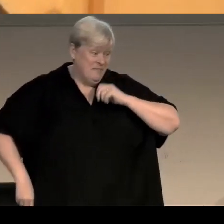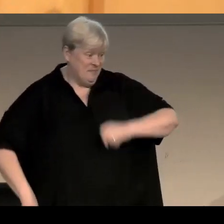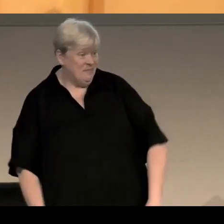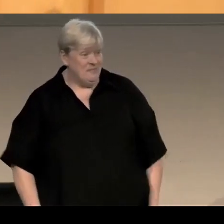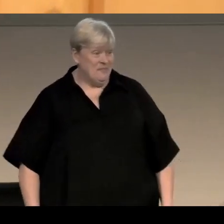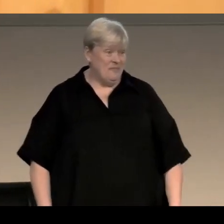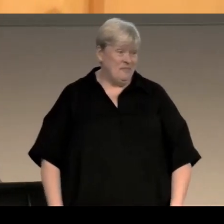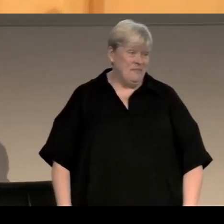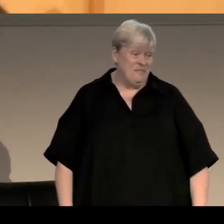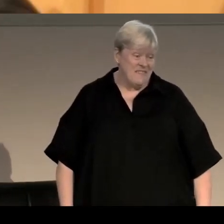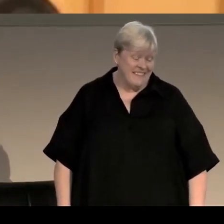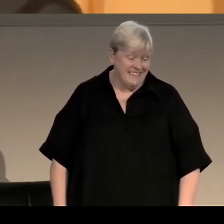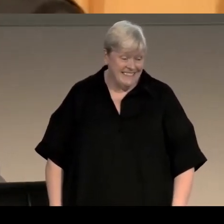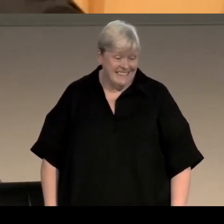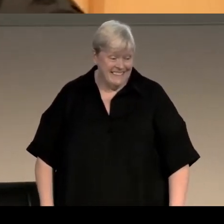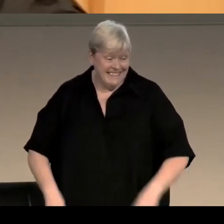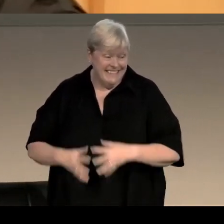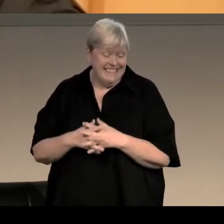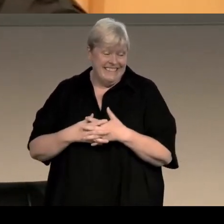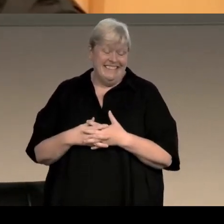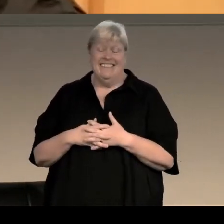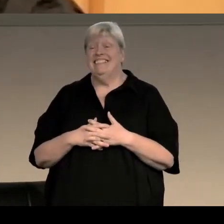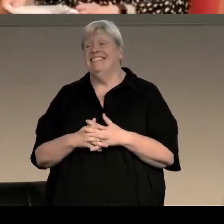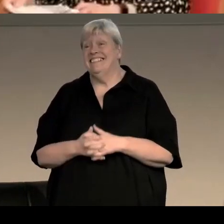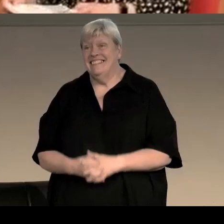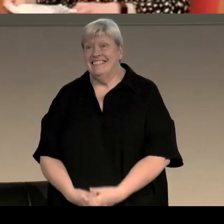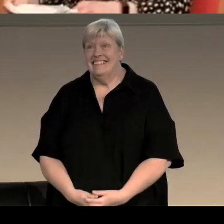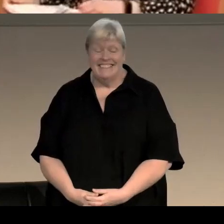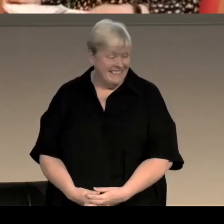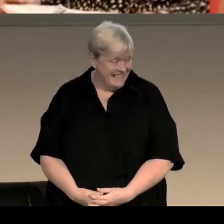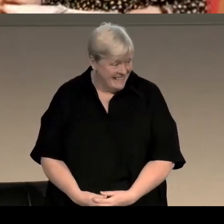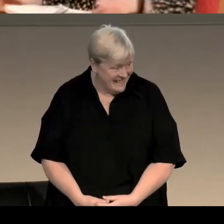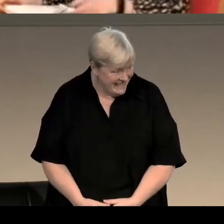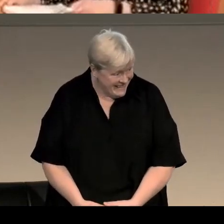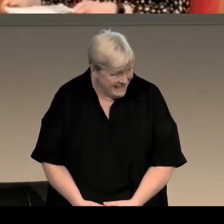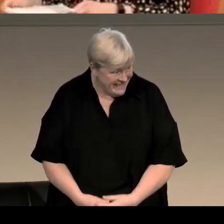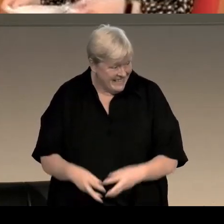Now read on. What a brilliant place to cut.